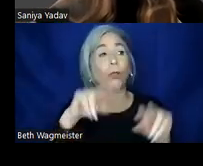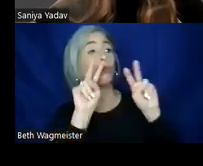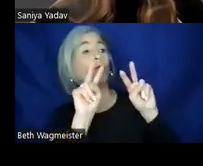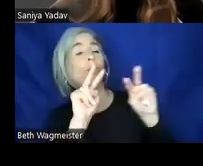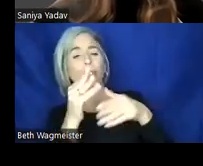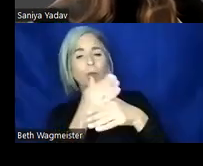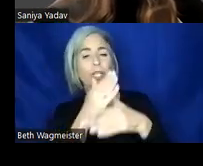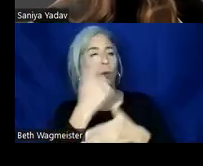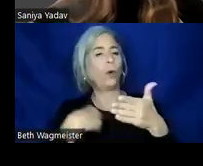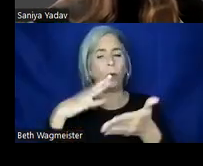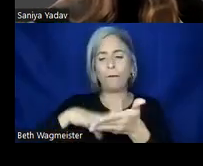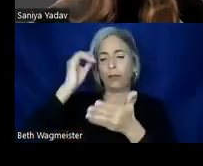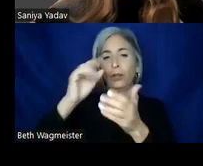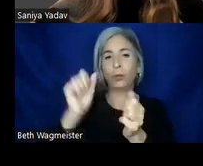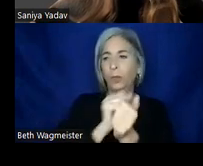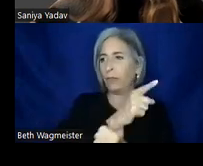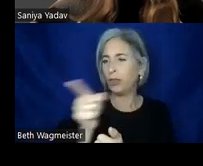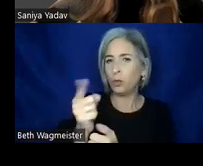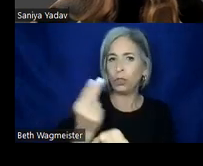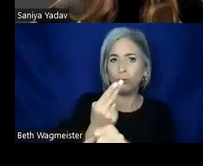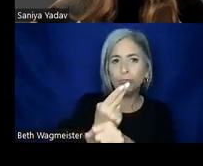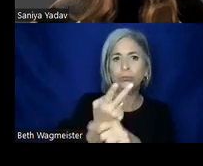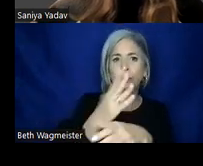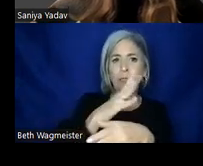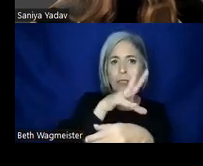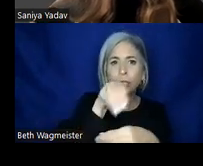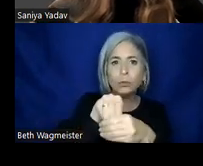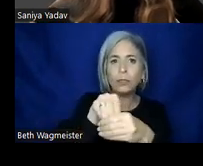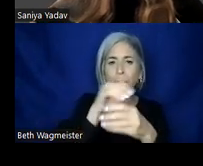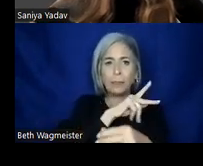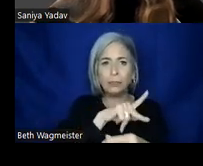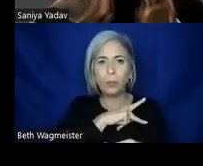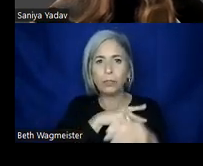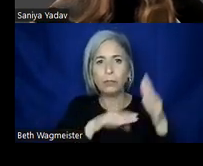learnings with you about leveraging inclusive personas to develop an accessible design system.